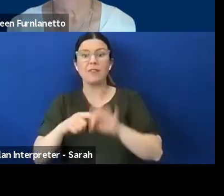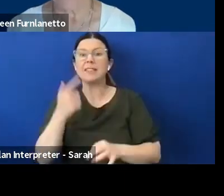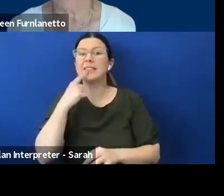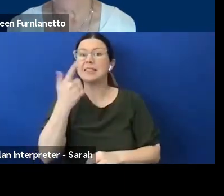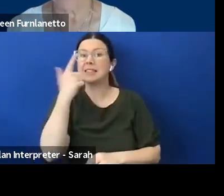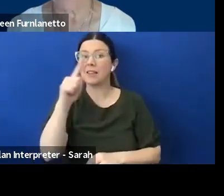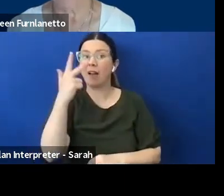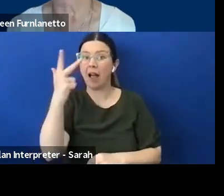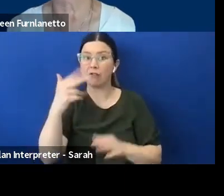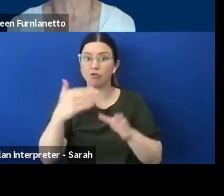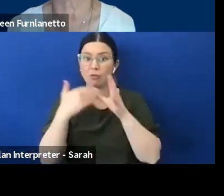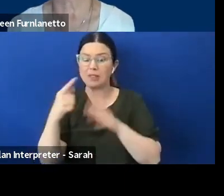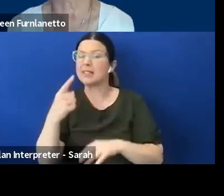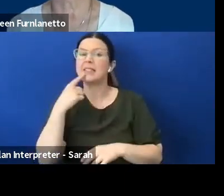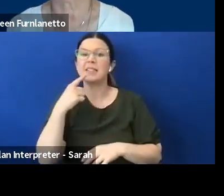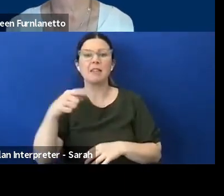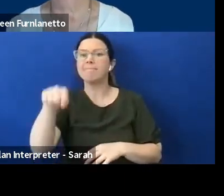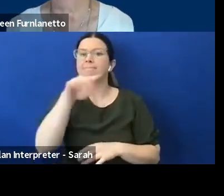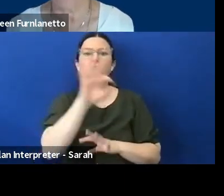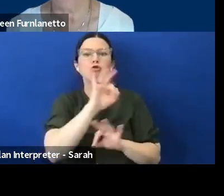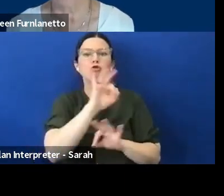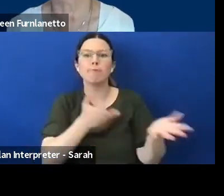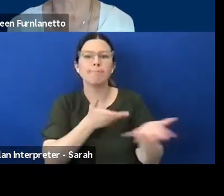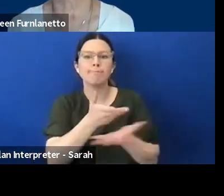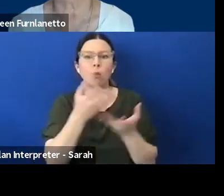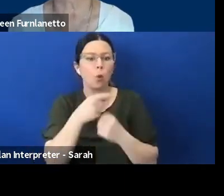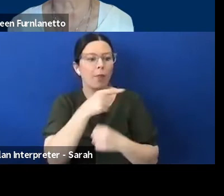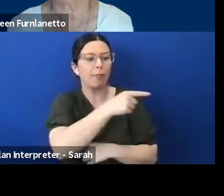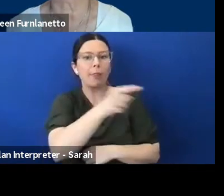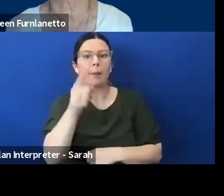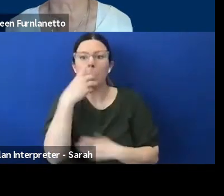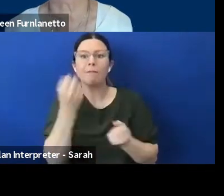with disability because they don't know how or they're afraid of saying the wrong thing.